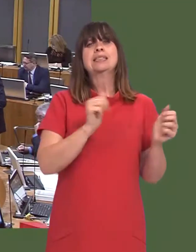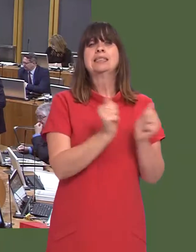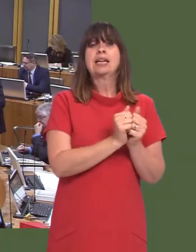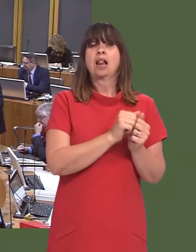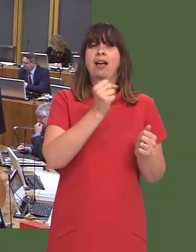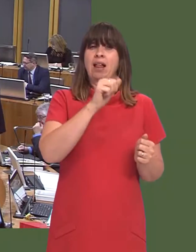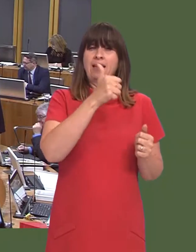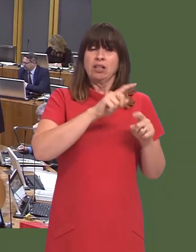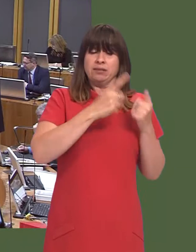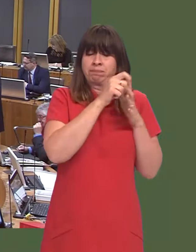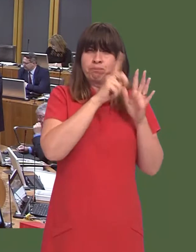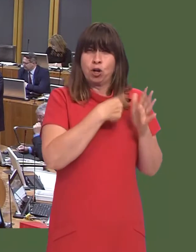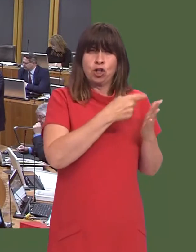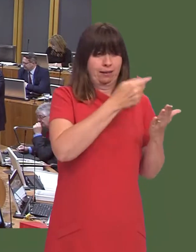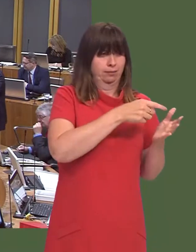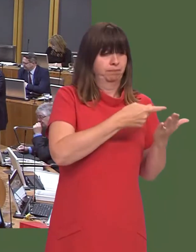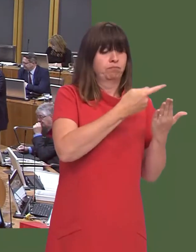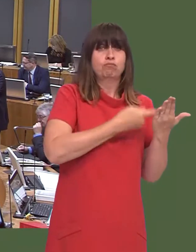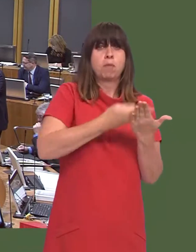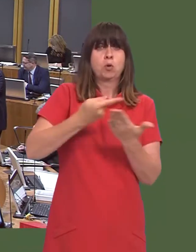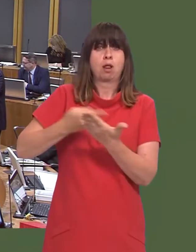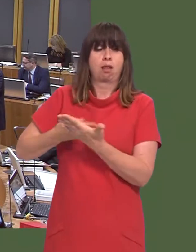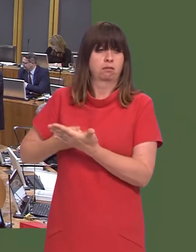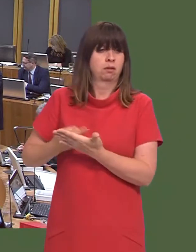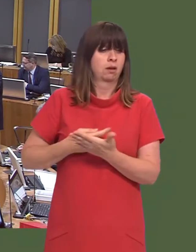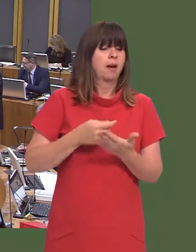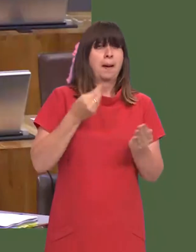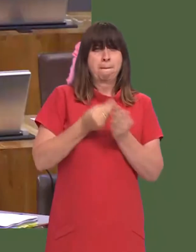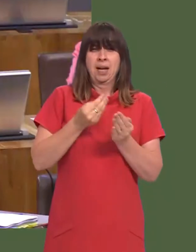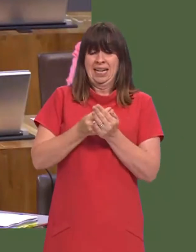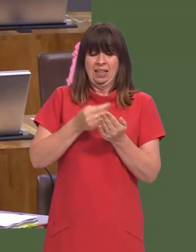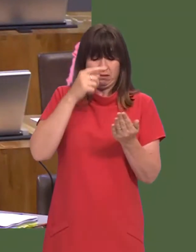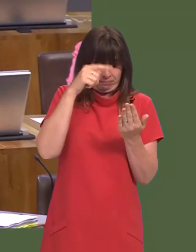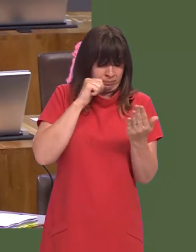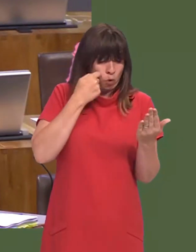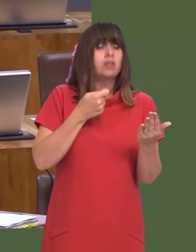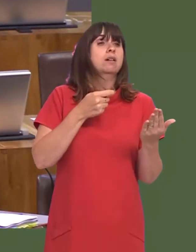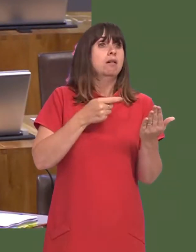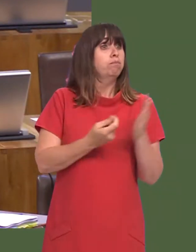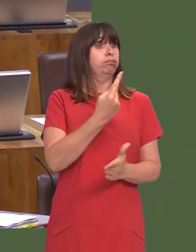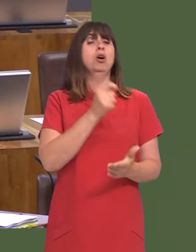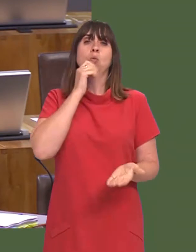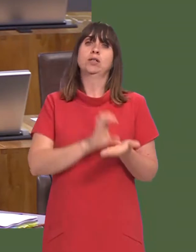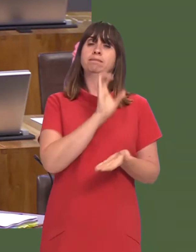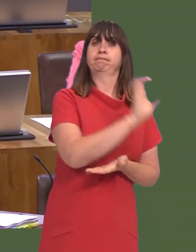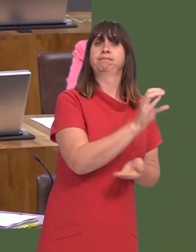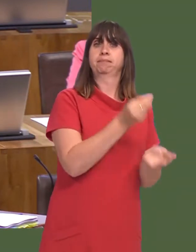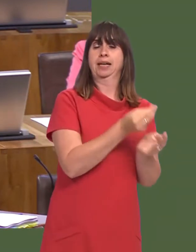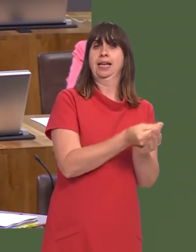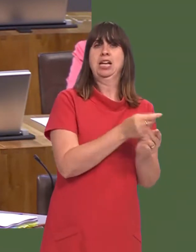The Swansea city deal is structured around 11 major project proposals. There is a process set out that triggers the money going to Swansea in the same way as Cardiff.